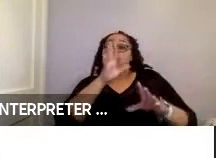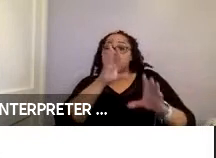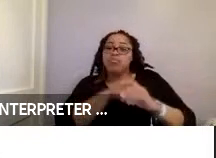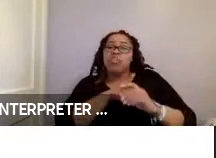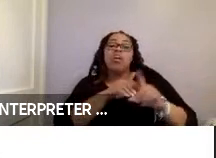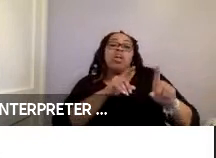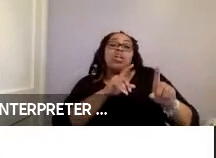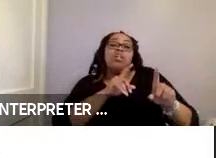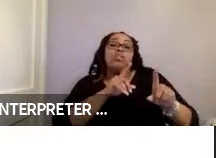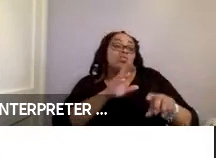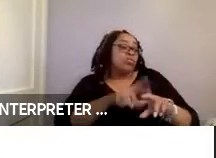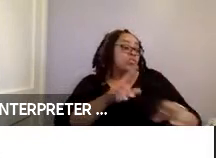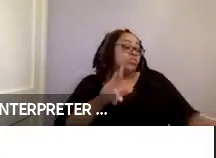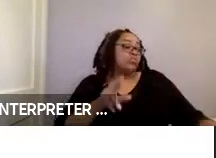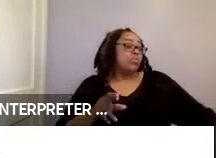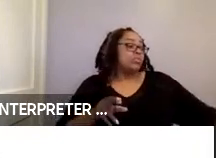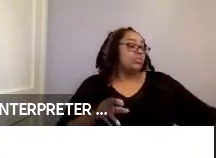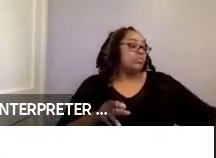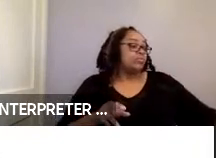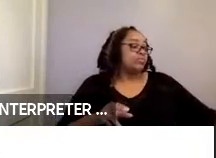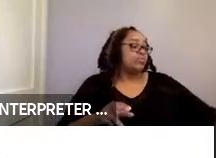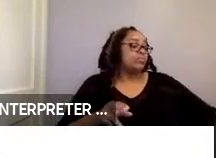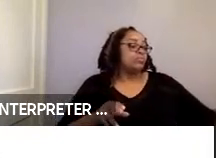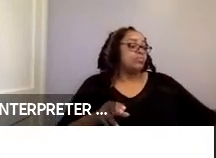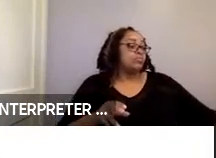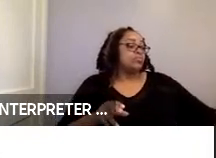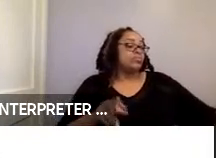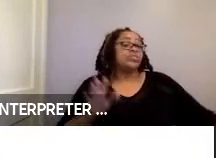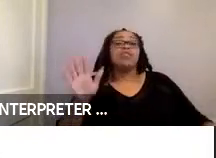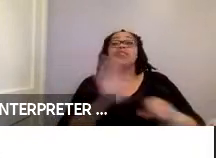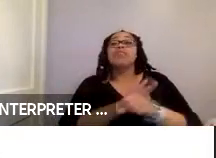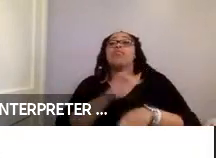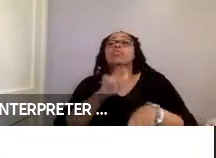graph on the right shows the results for total time which includes boarding, maneuvering